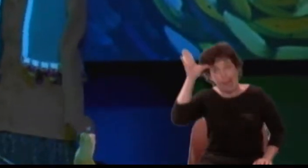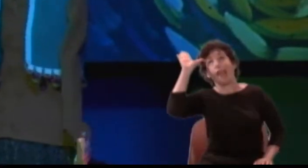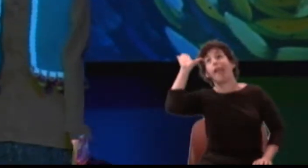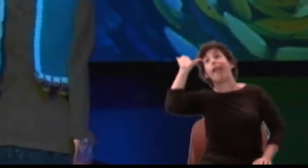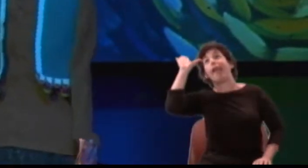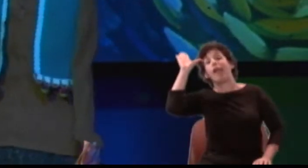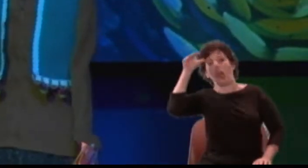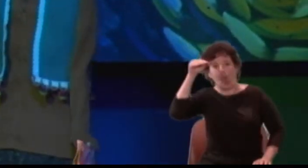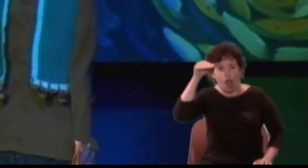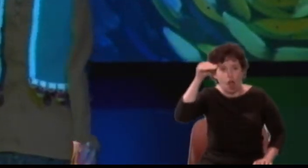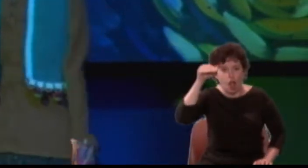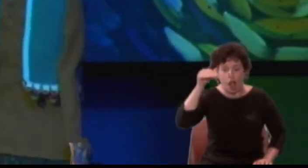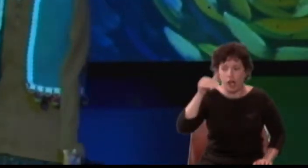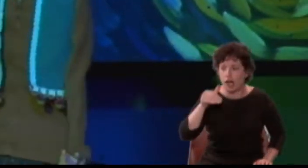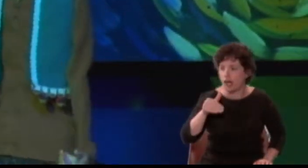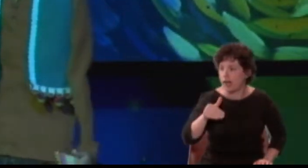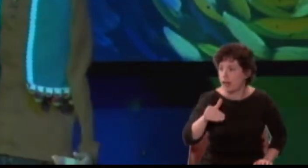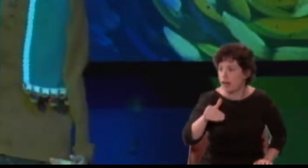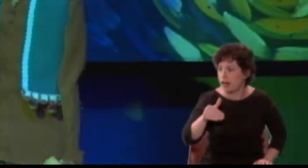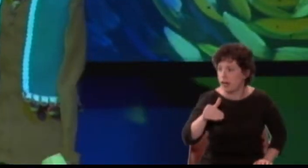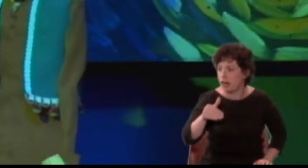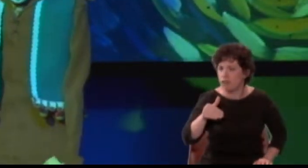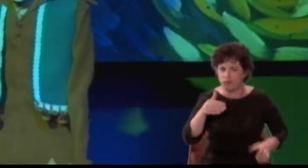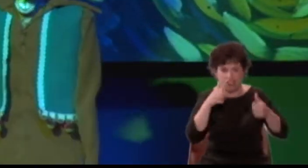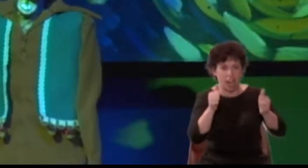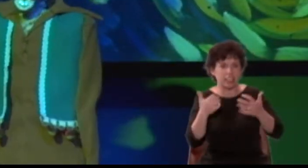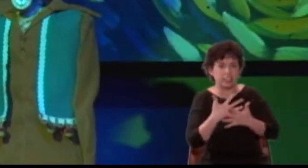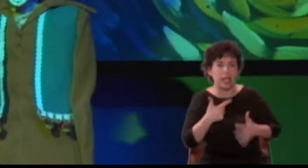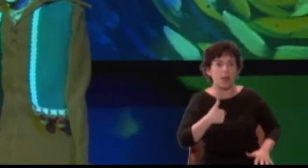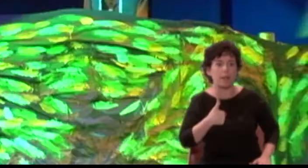to fright me, if they could.